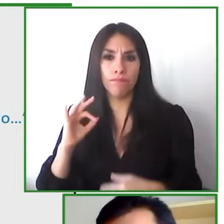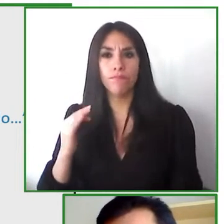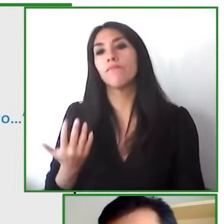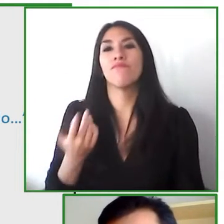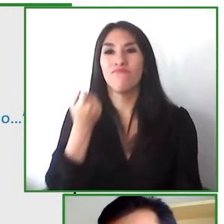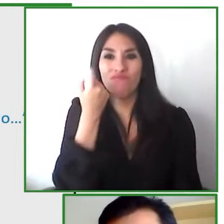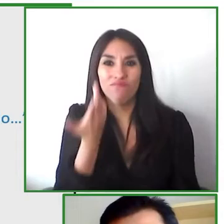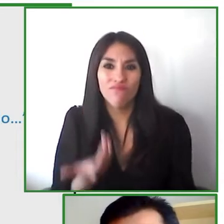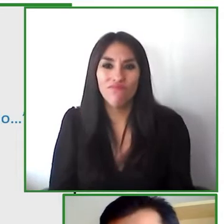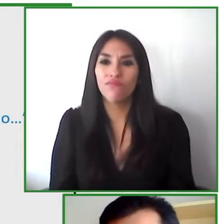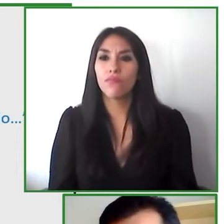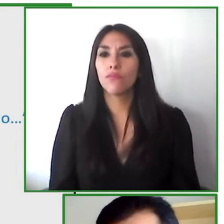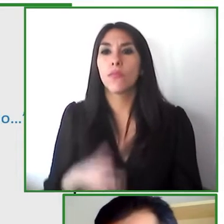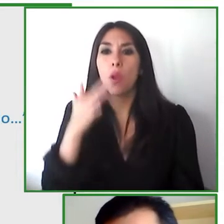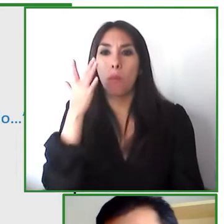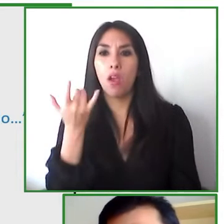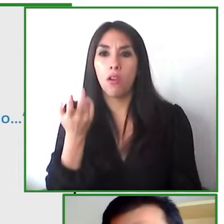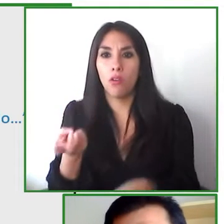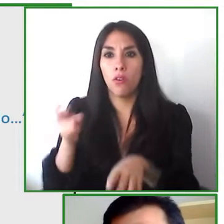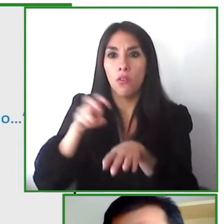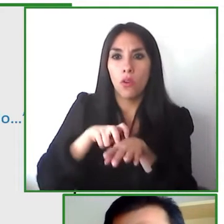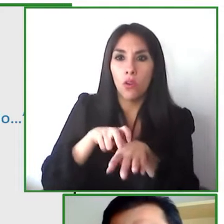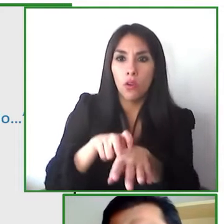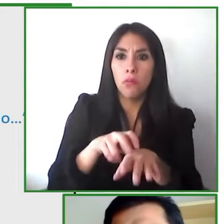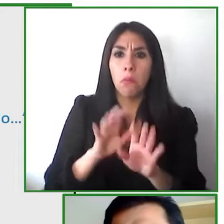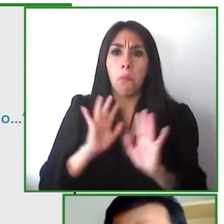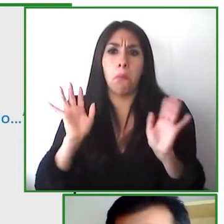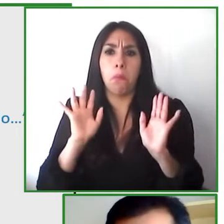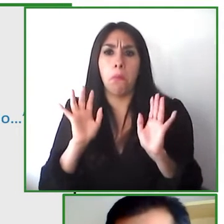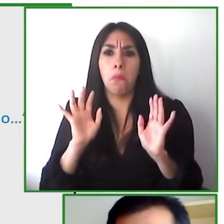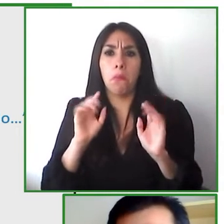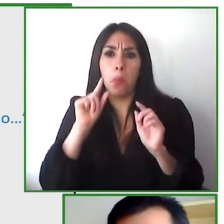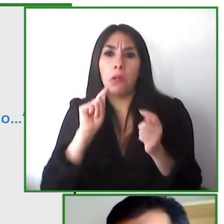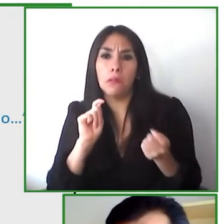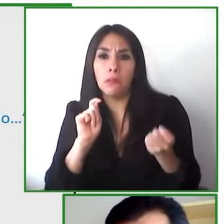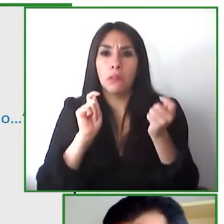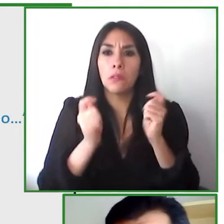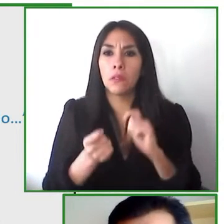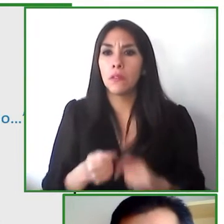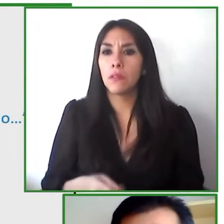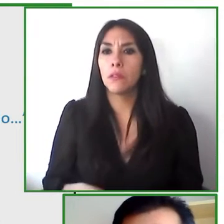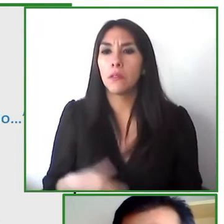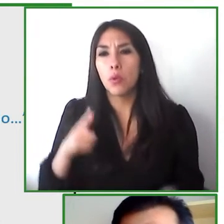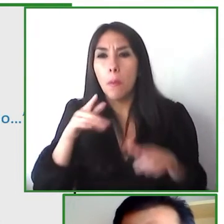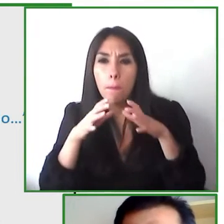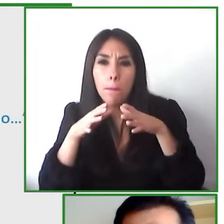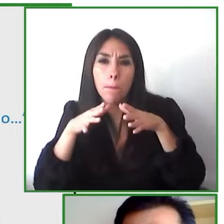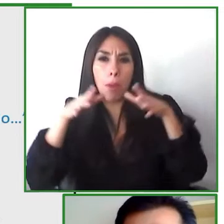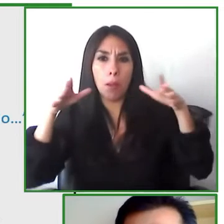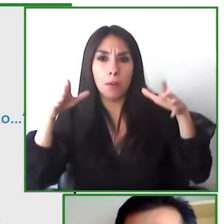and also they've been in the public uh arm of